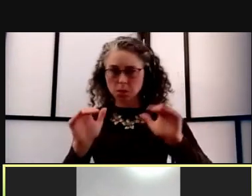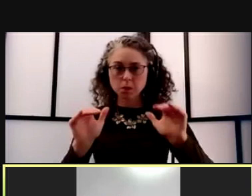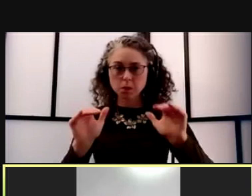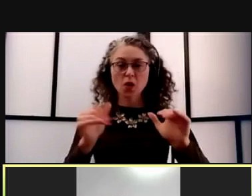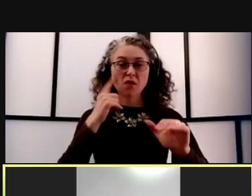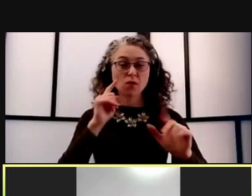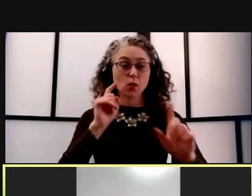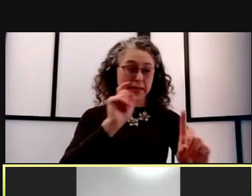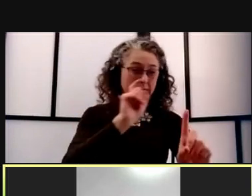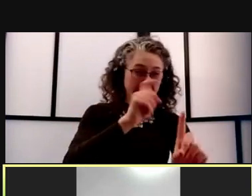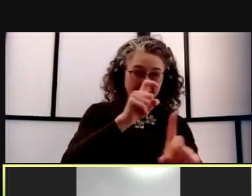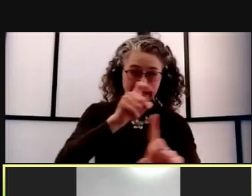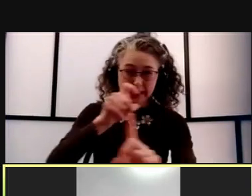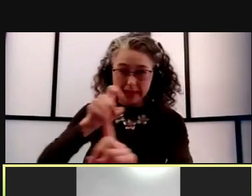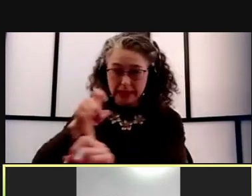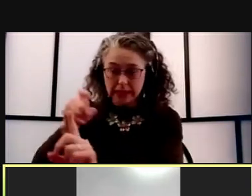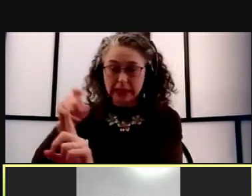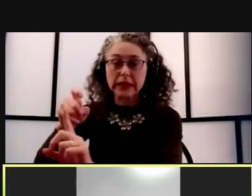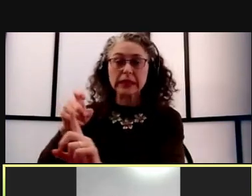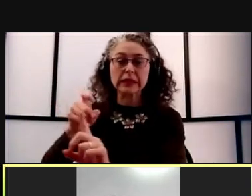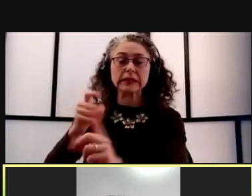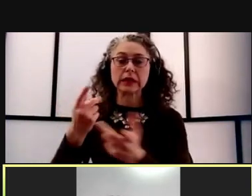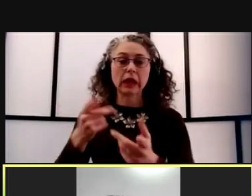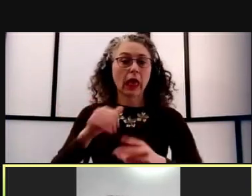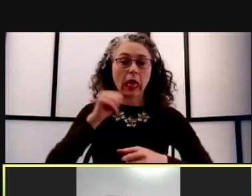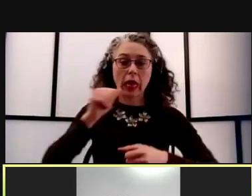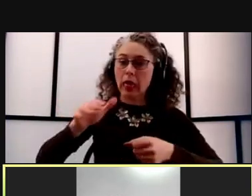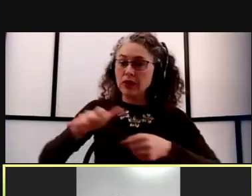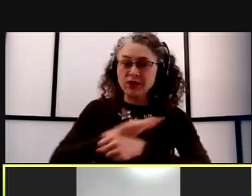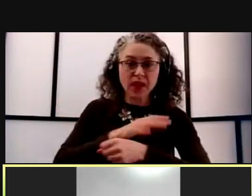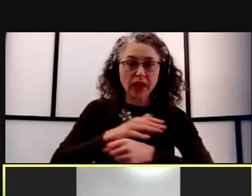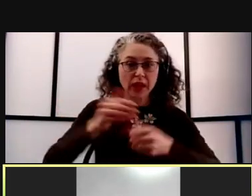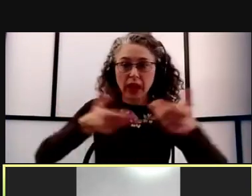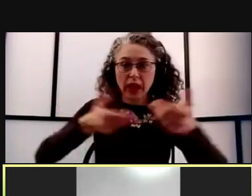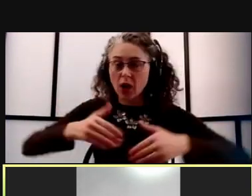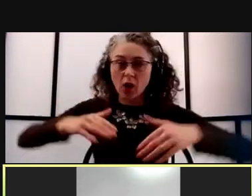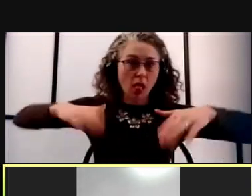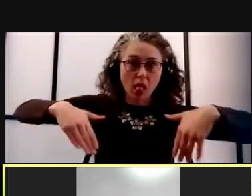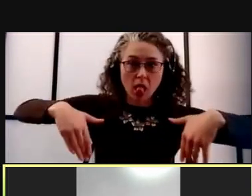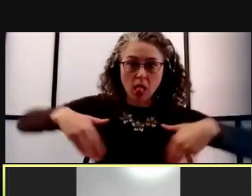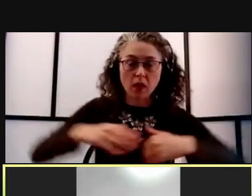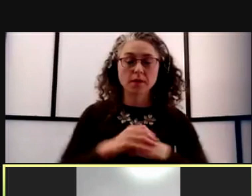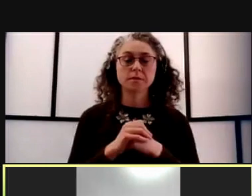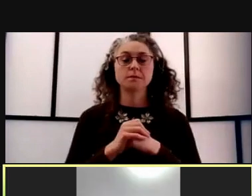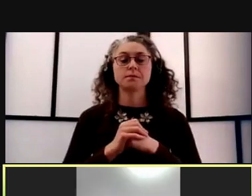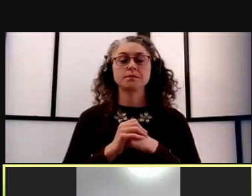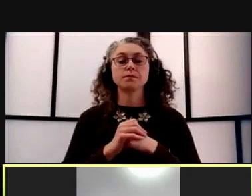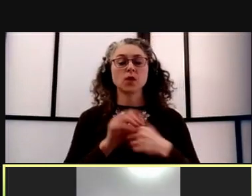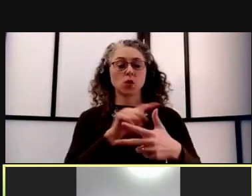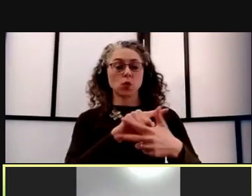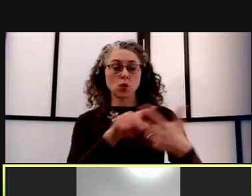that have resulted in leaving positions unfilled. These changes will mark a partial return